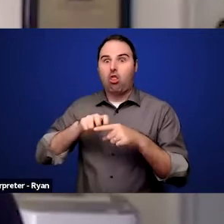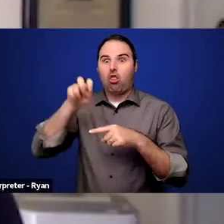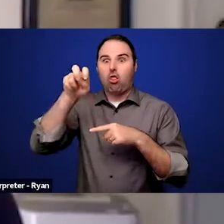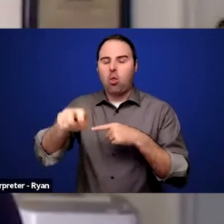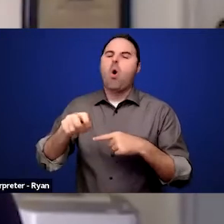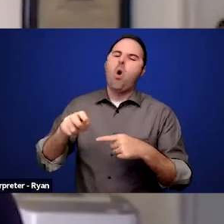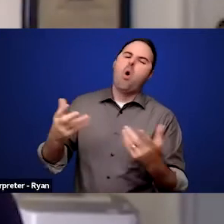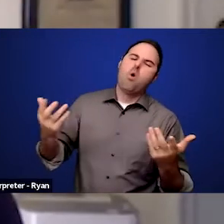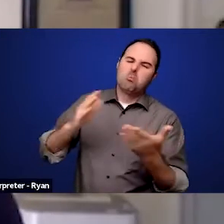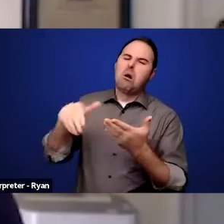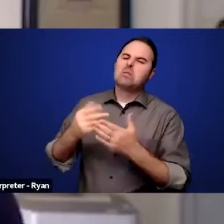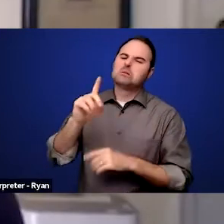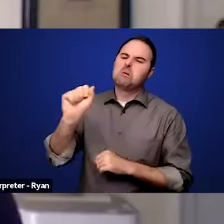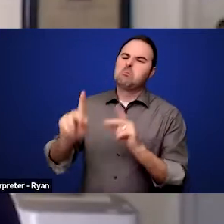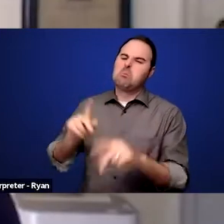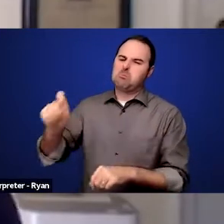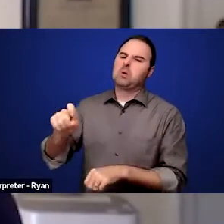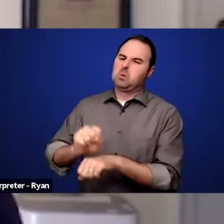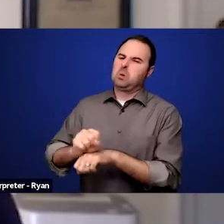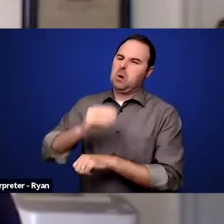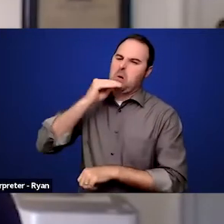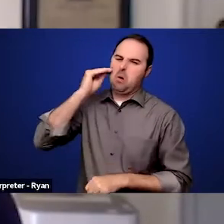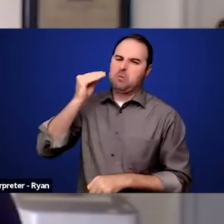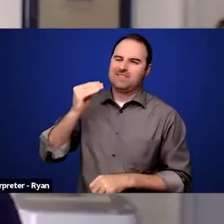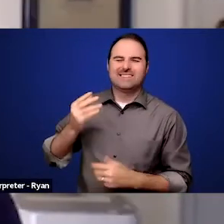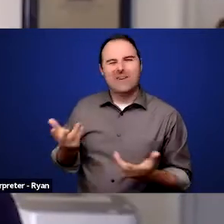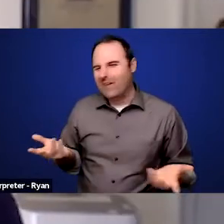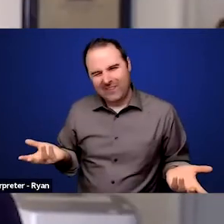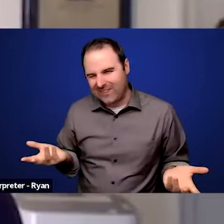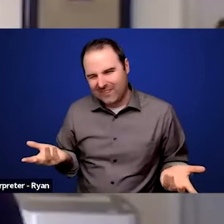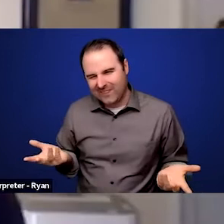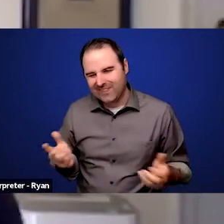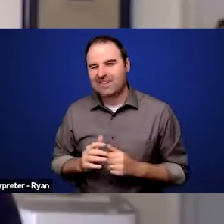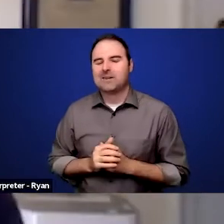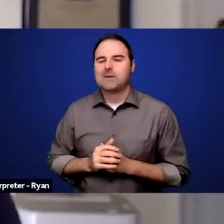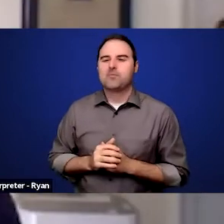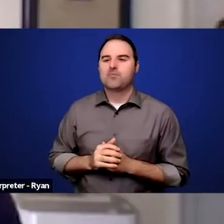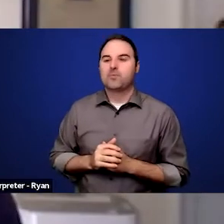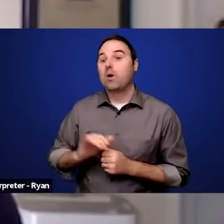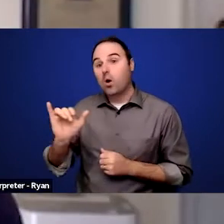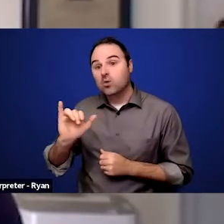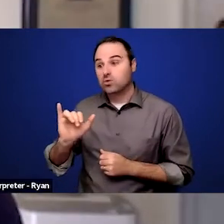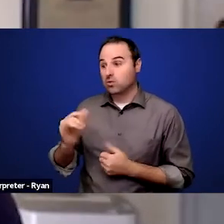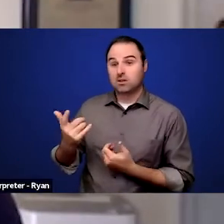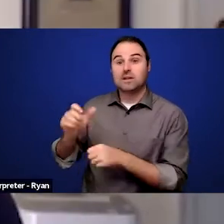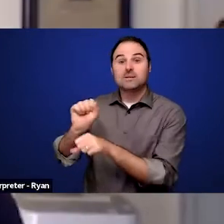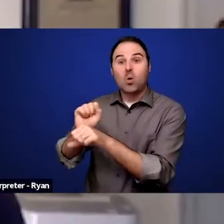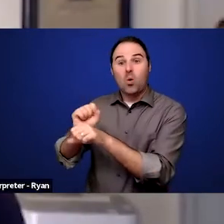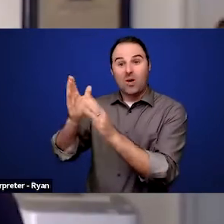We need to make sure that we are listening to the needs of our employees and allowing people to be working